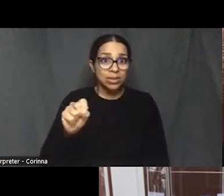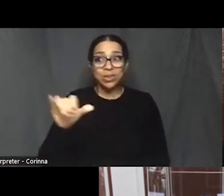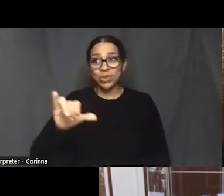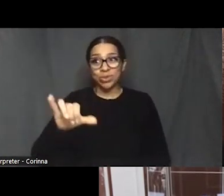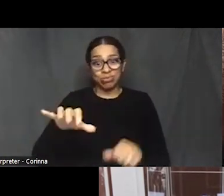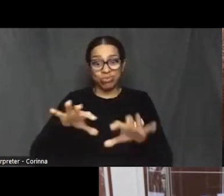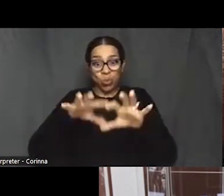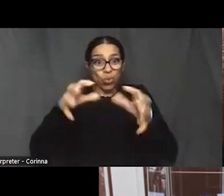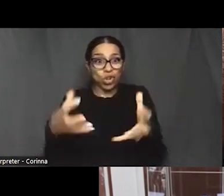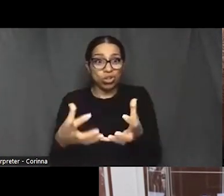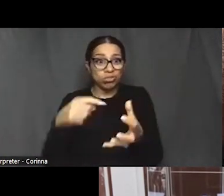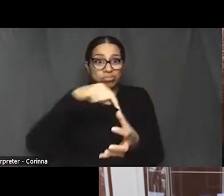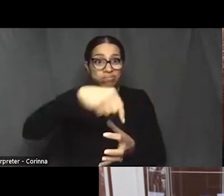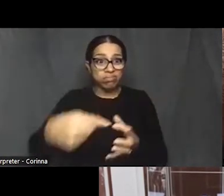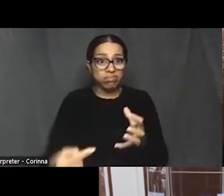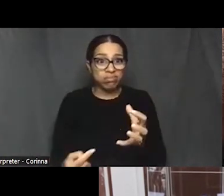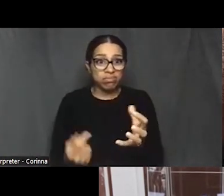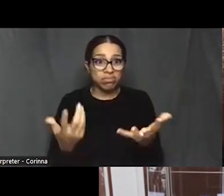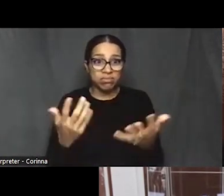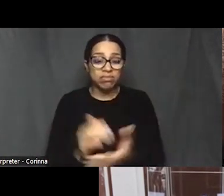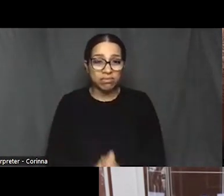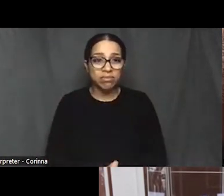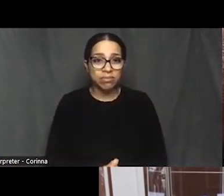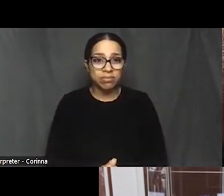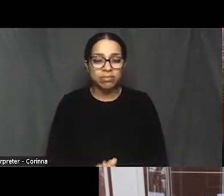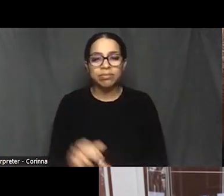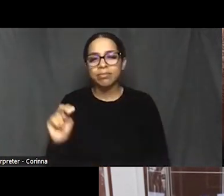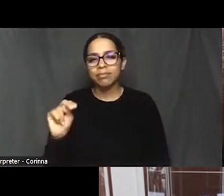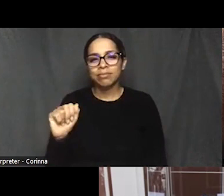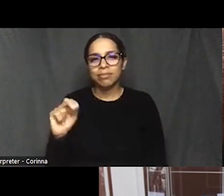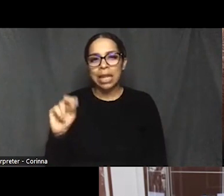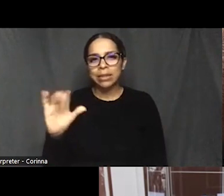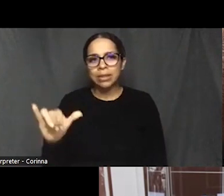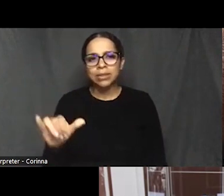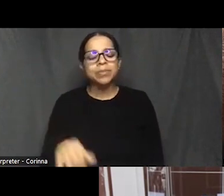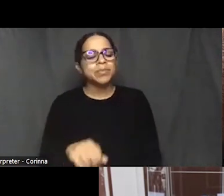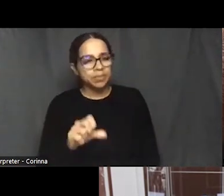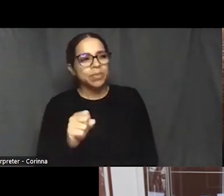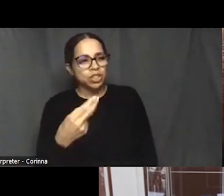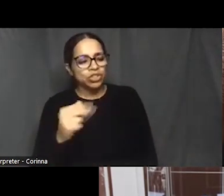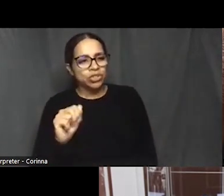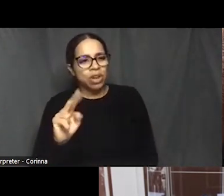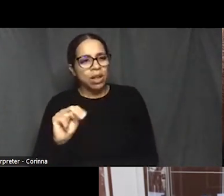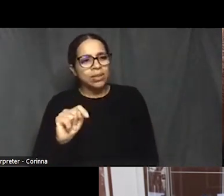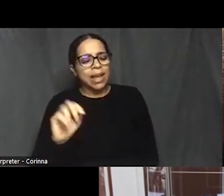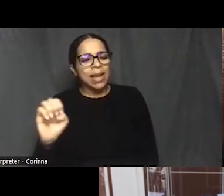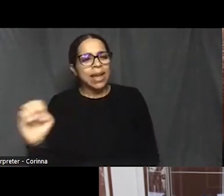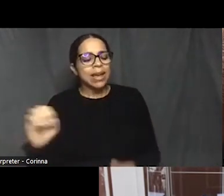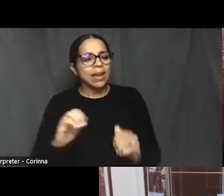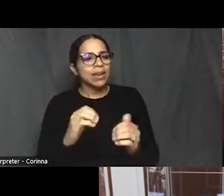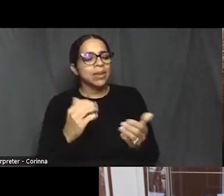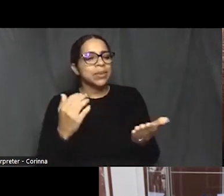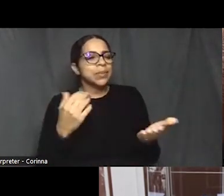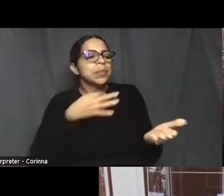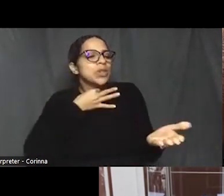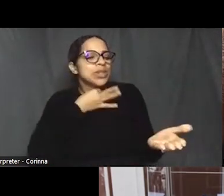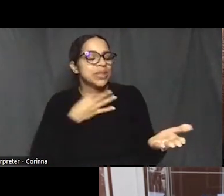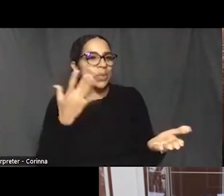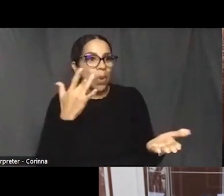And Shanti, what was it that made this stand out to you as a great part, to a great experience